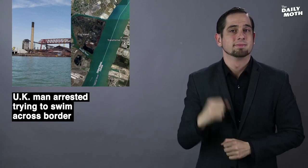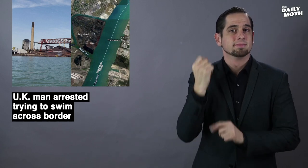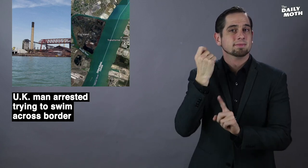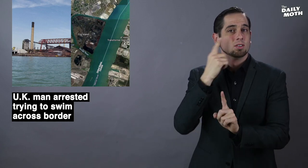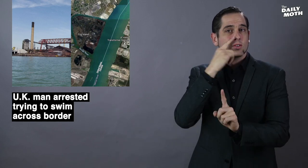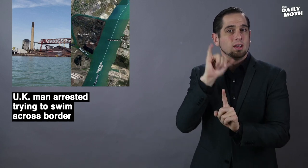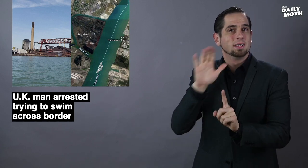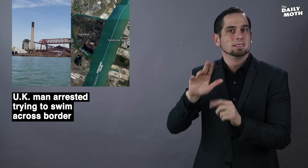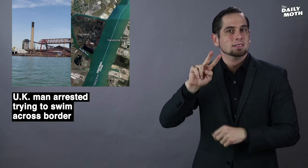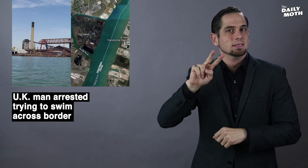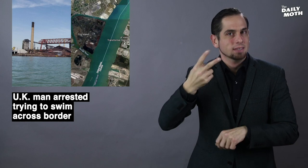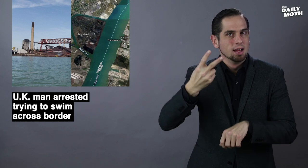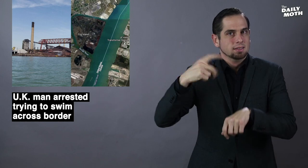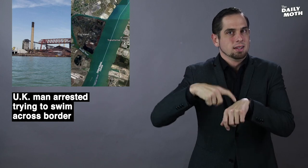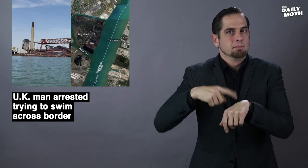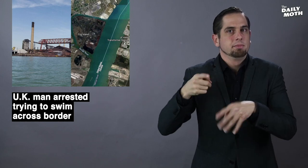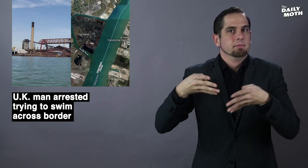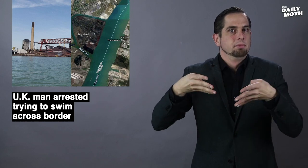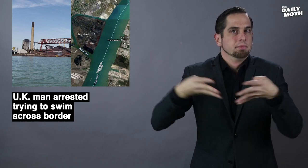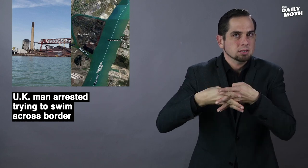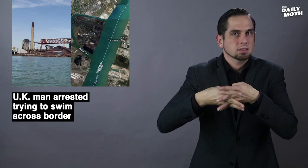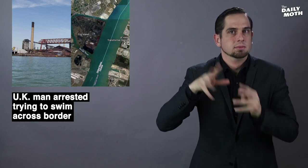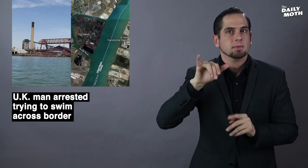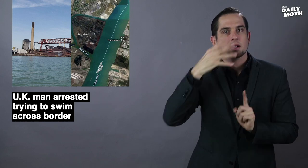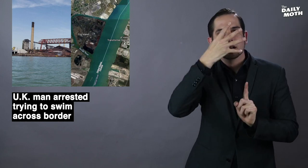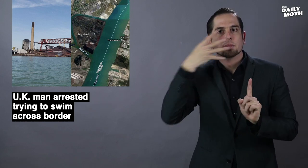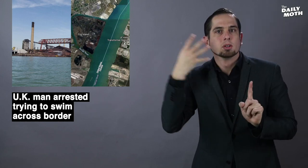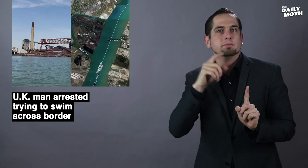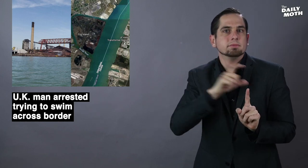It seems like it is his second time being busted by immigration